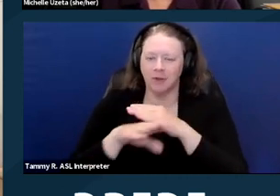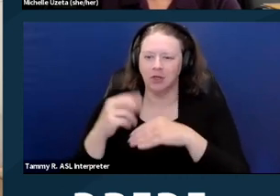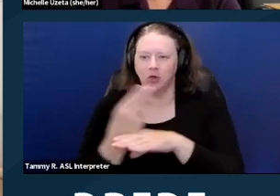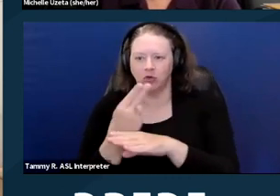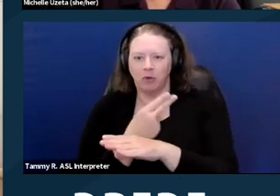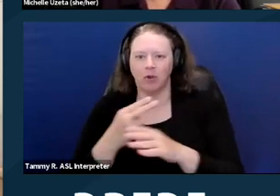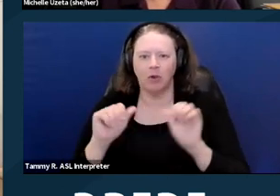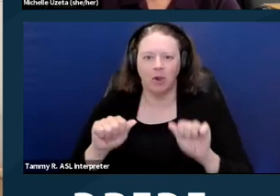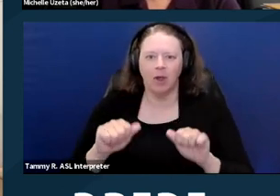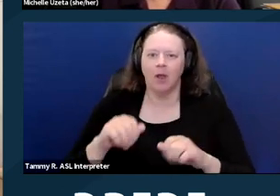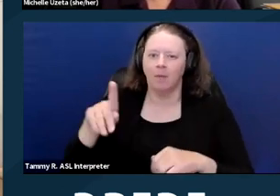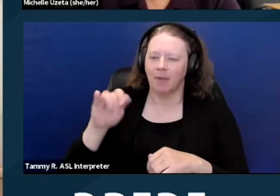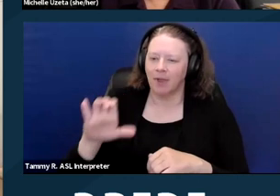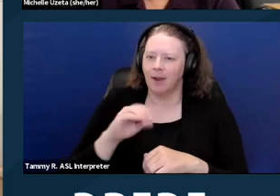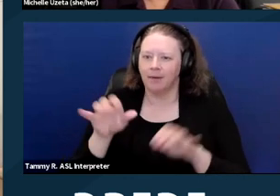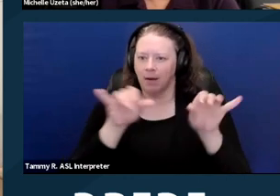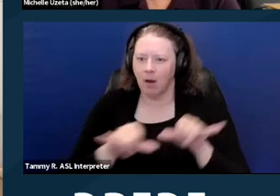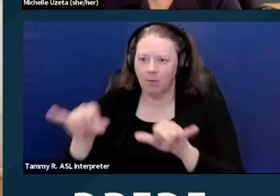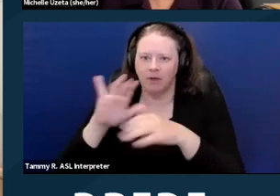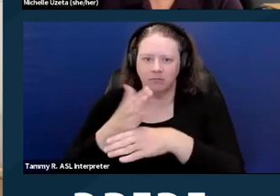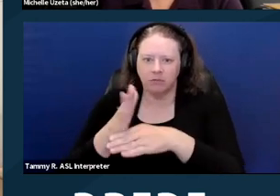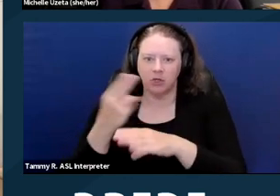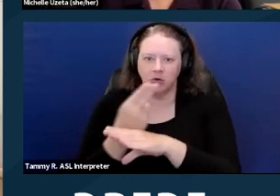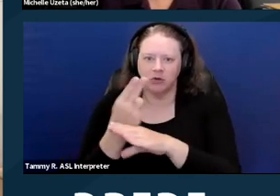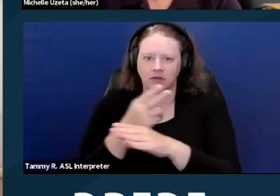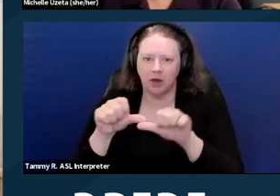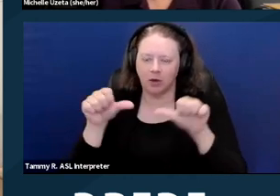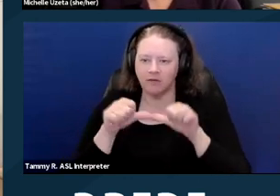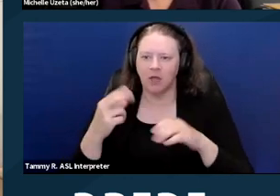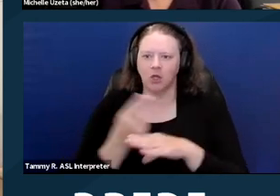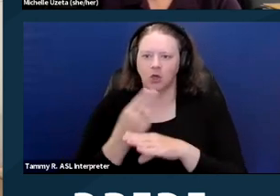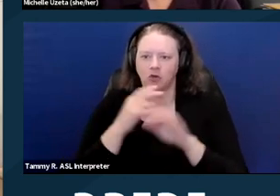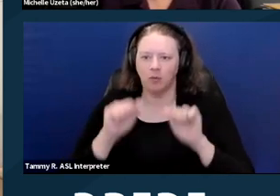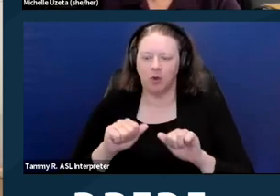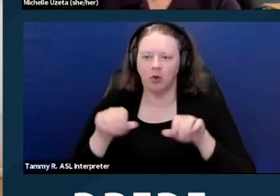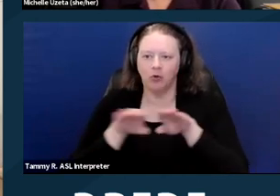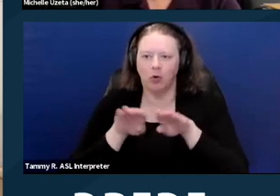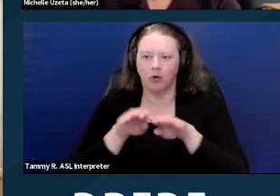usable doors, which means the doors should be wide enough for people to use, not have a threshold,